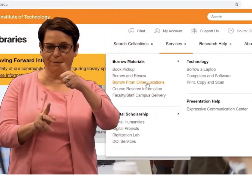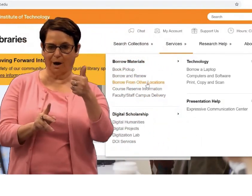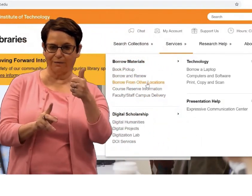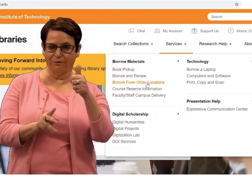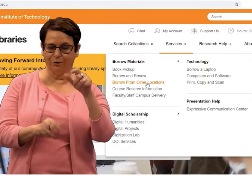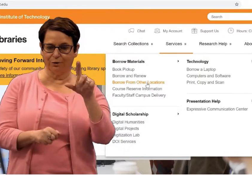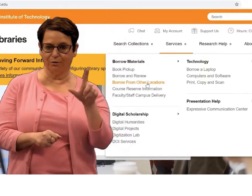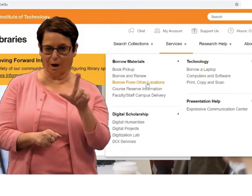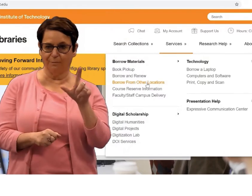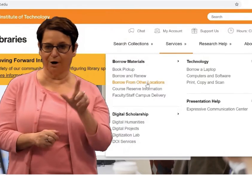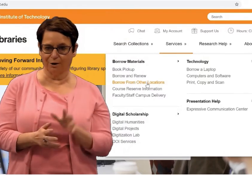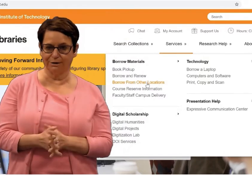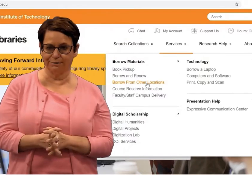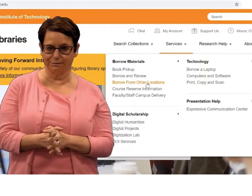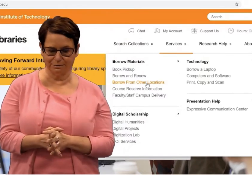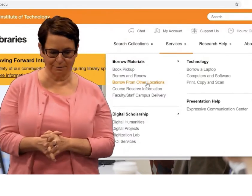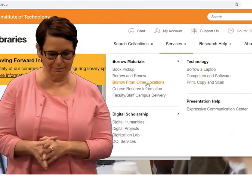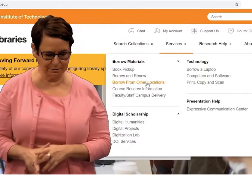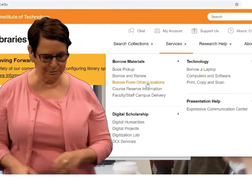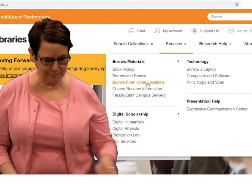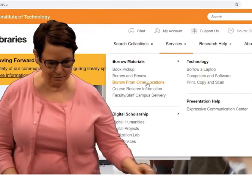I will click on Borrow From Other Libraries.